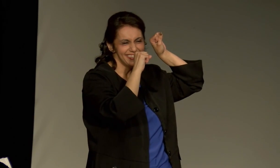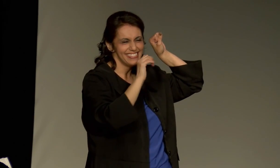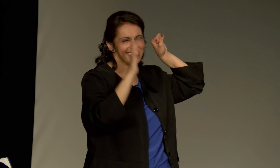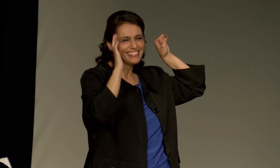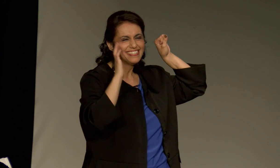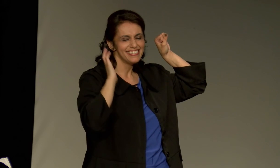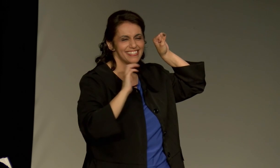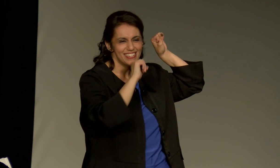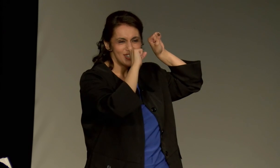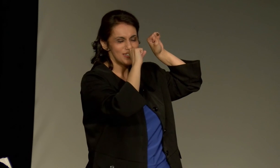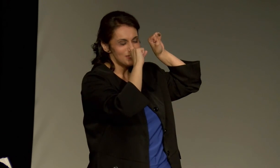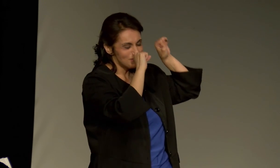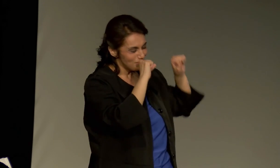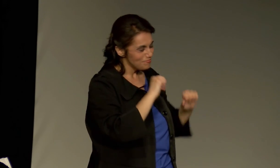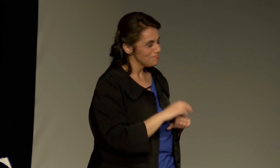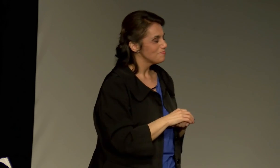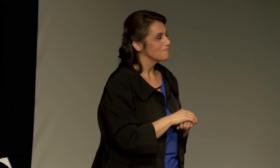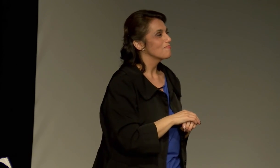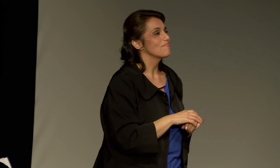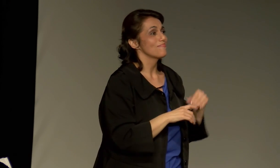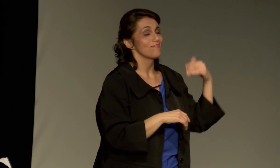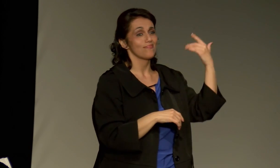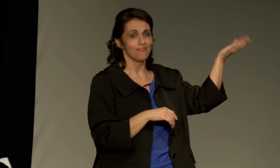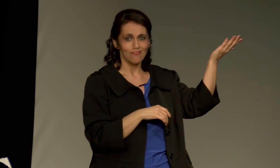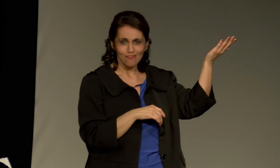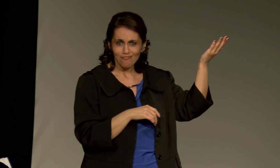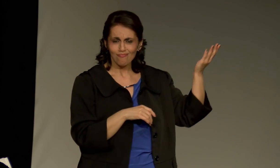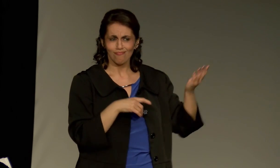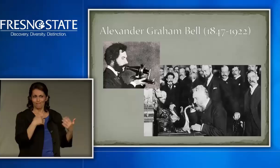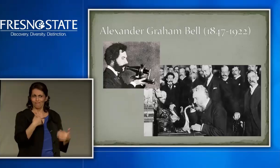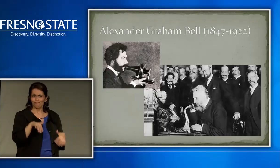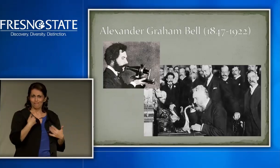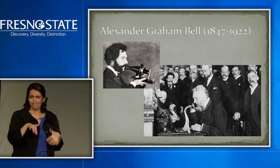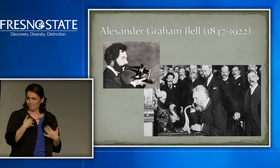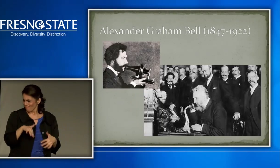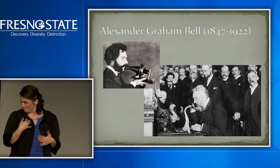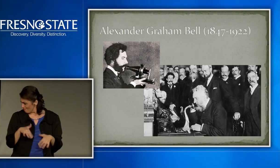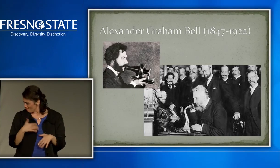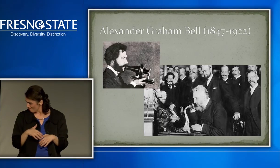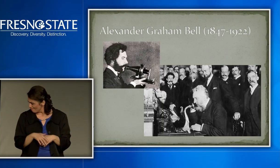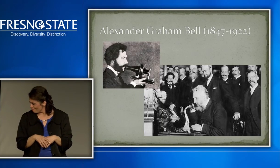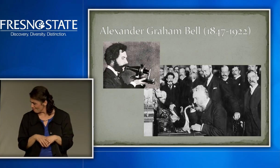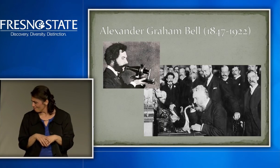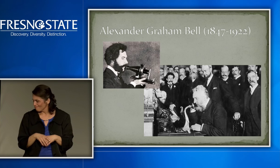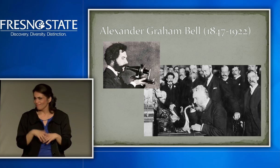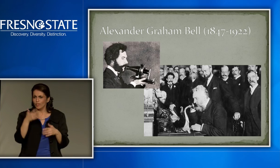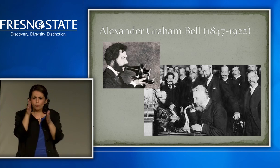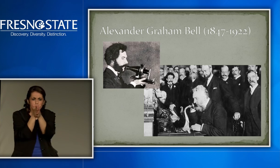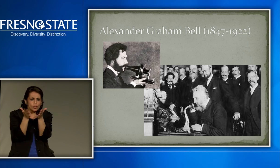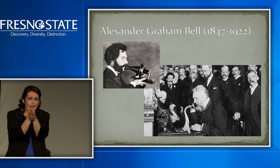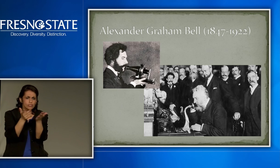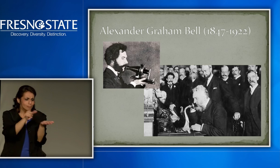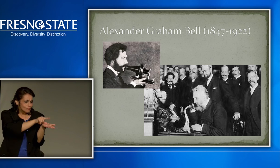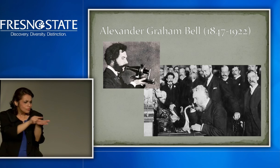Right, back in the day, that's what the telephone looked like.